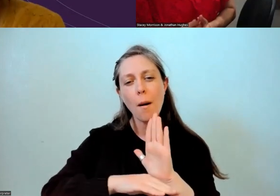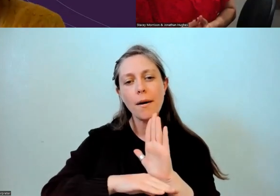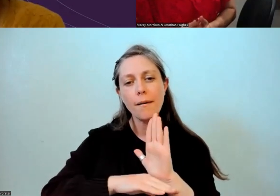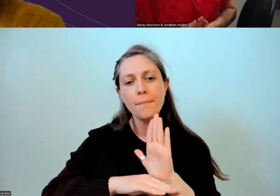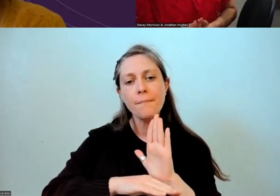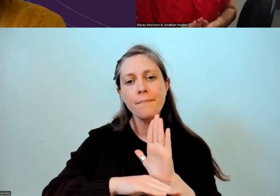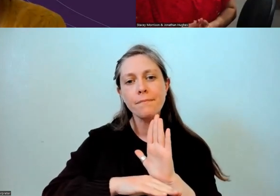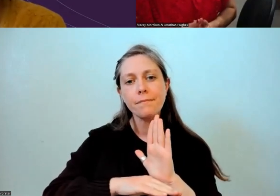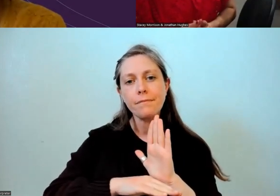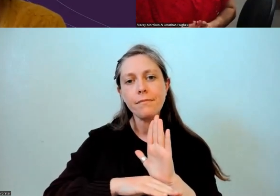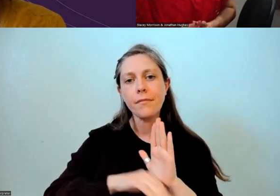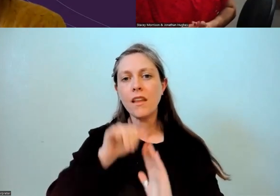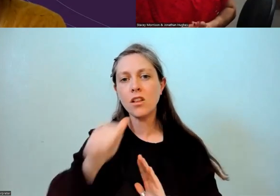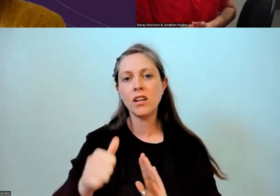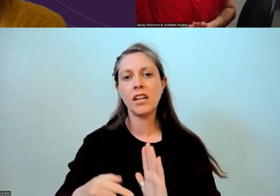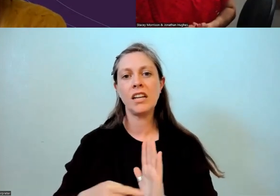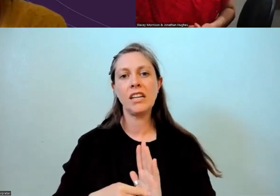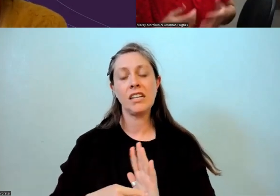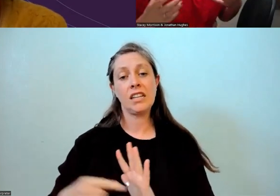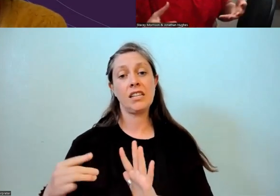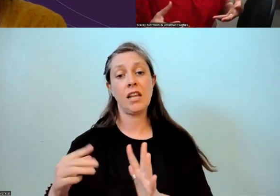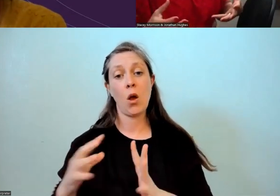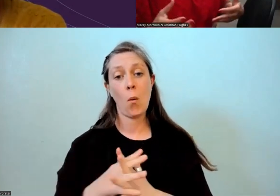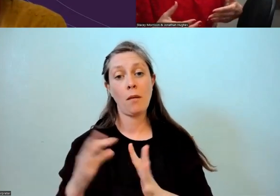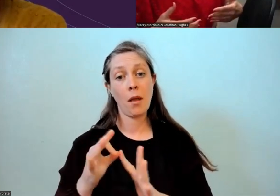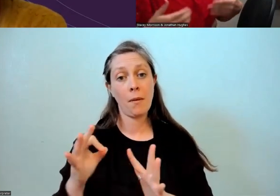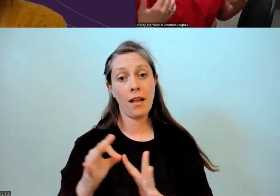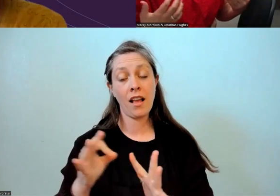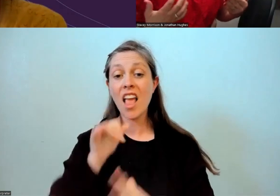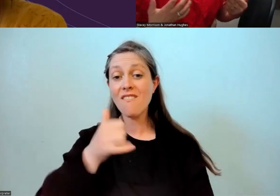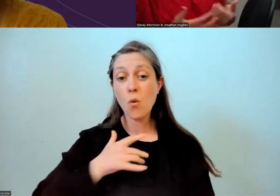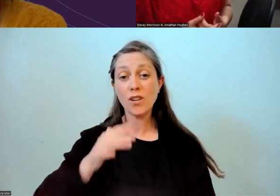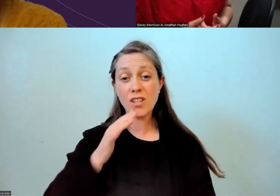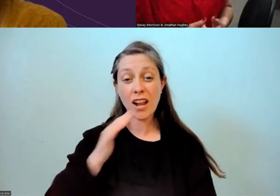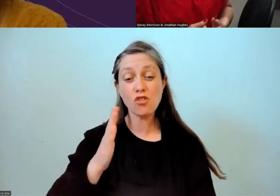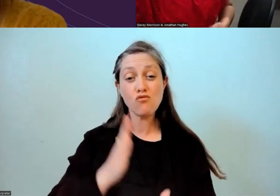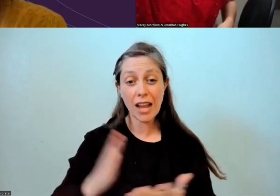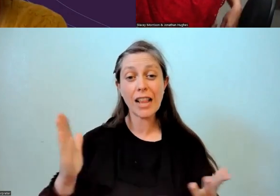If you look at Te Mātāwai, kia ūkaipō anō te Reo For te Reo really be the sustaining origin language,